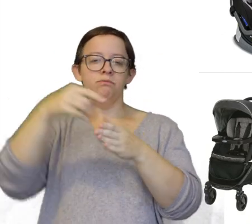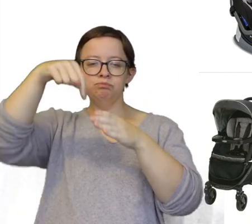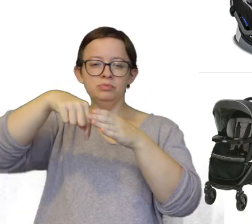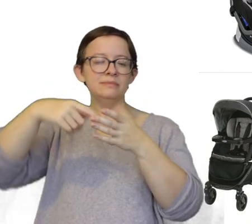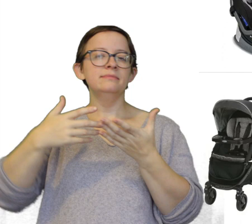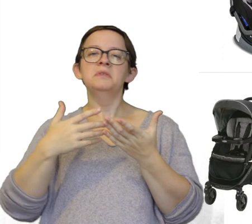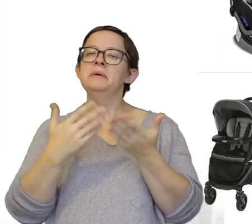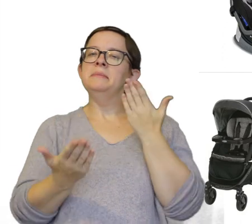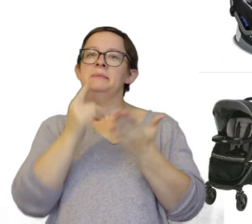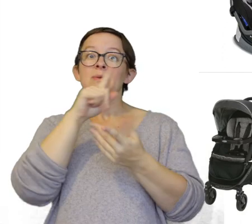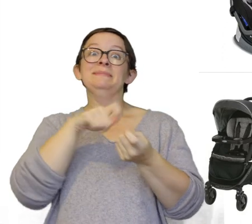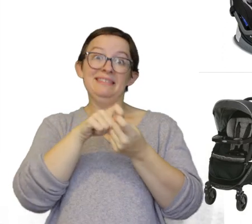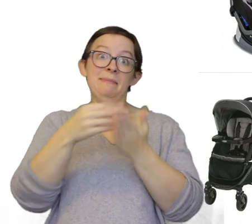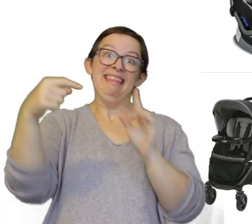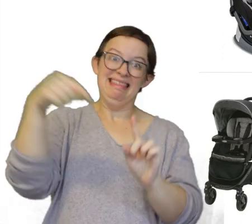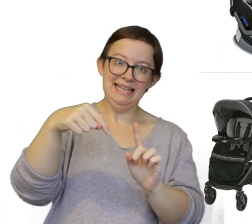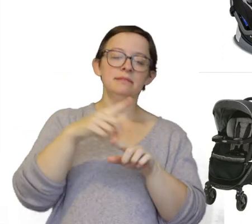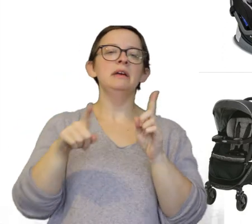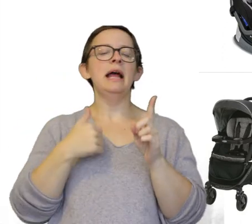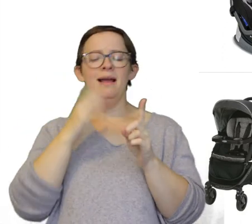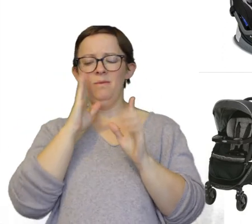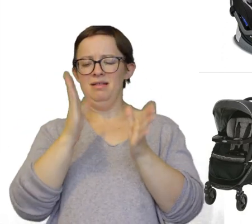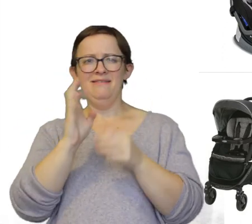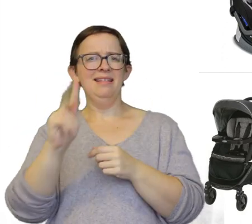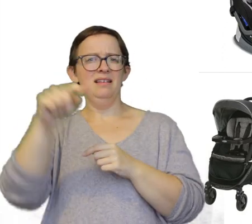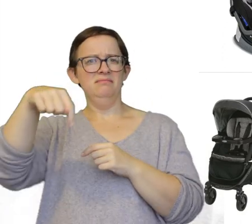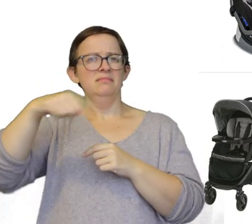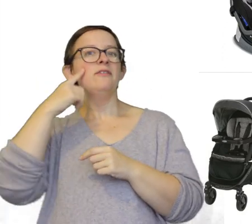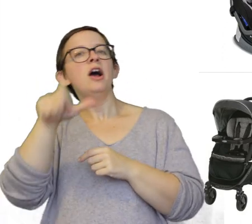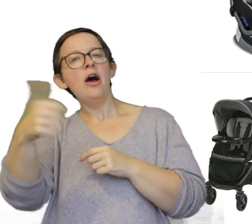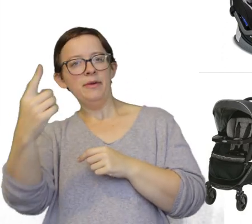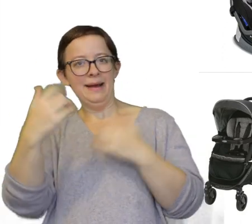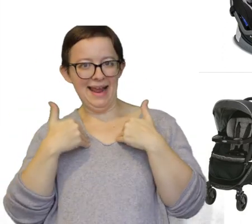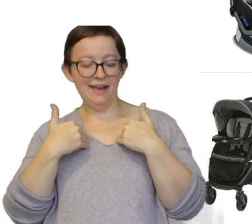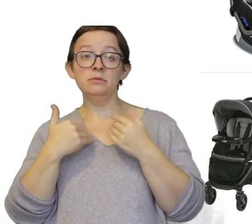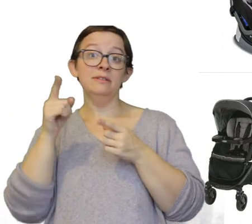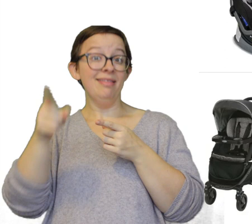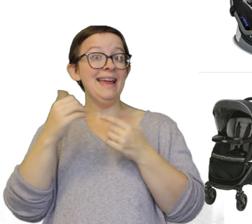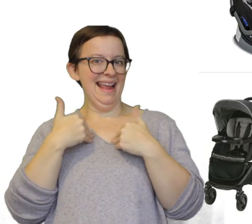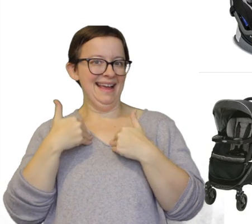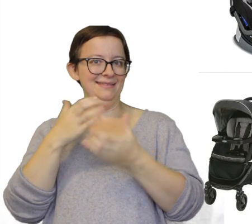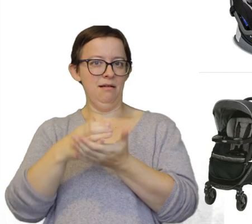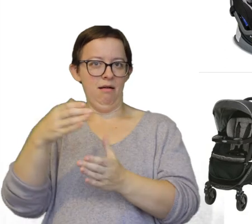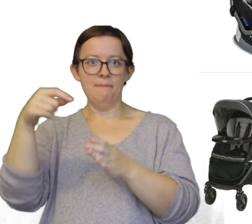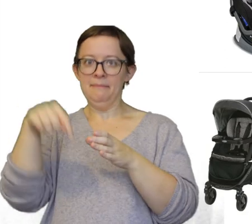So maybe don't specifically get this one, but I'll also leave the link down below for the other one we have. Which does have a cup holder